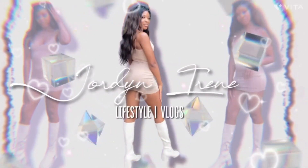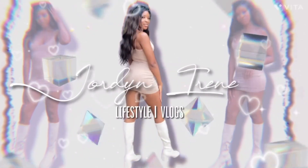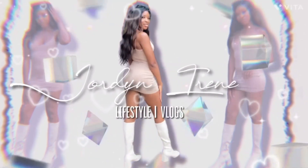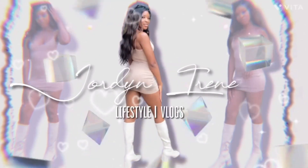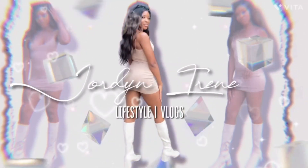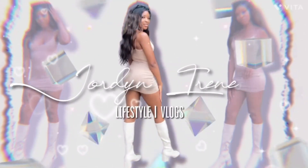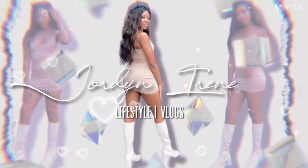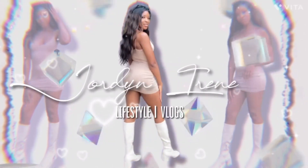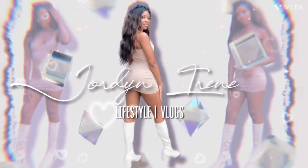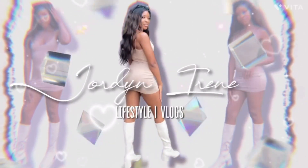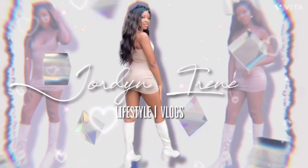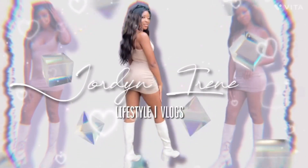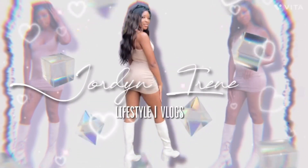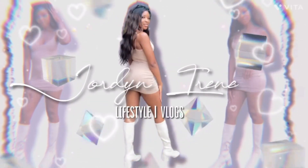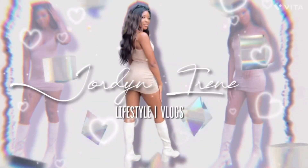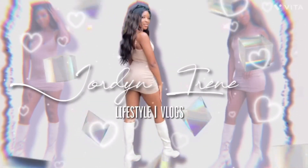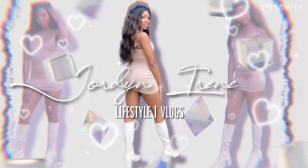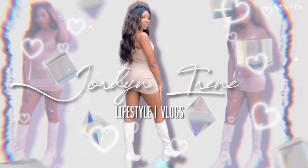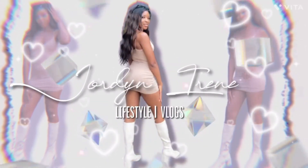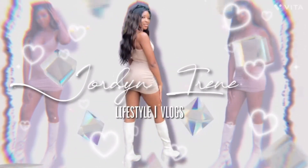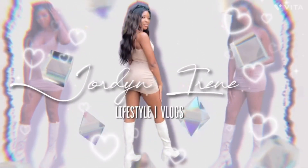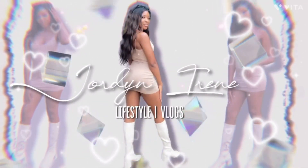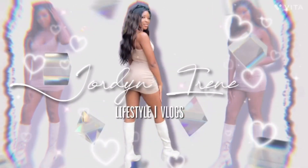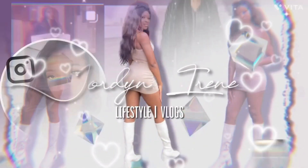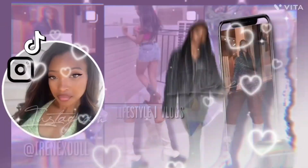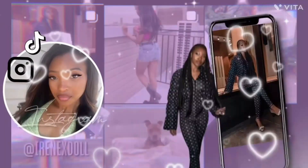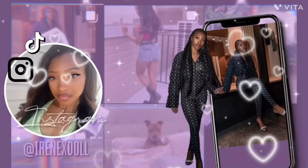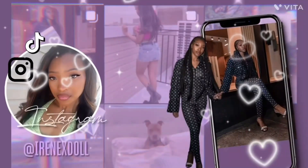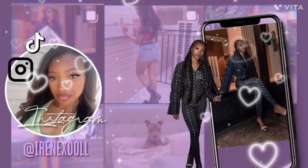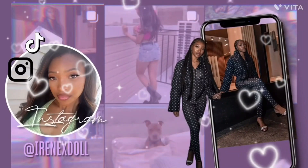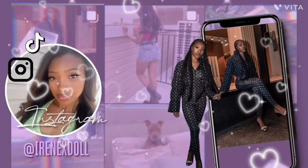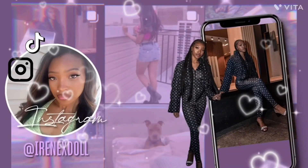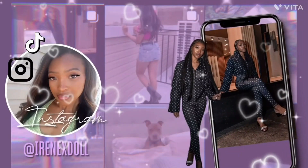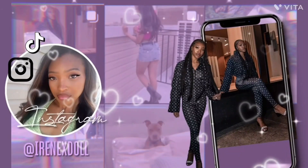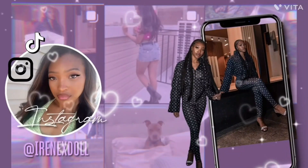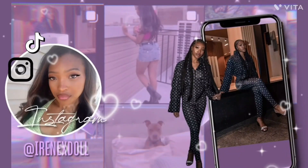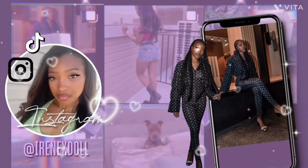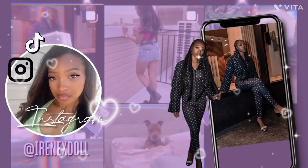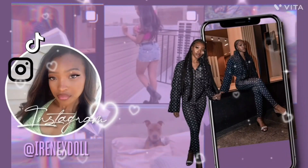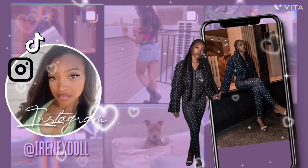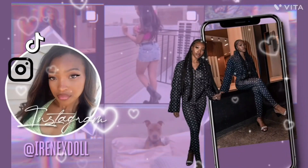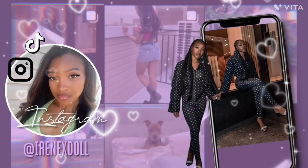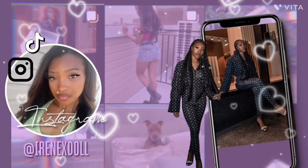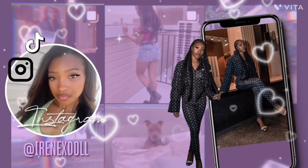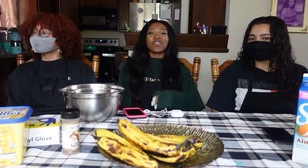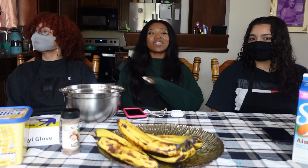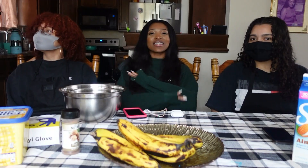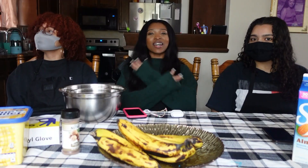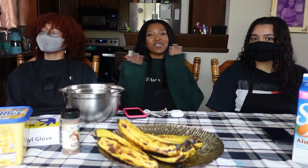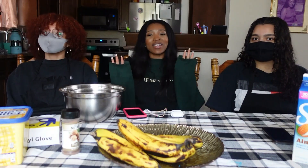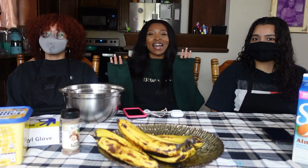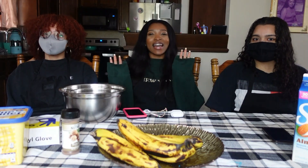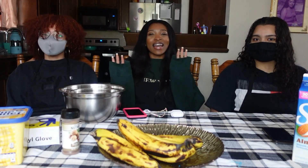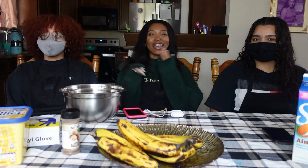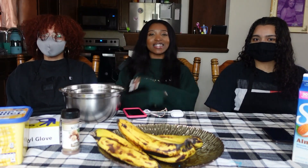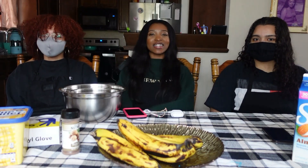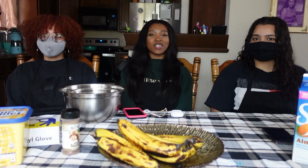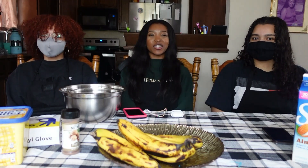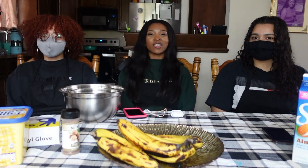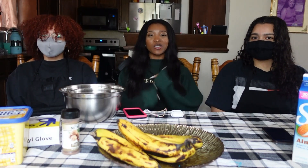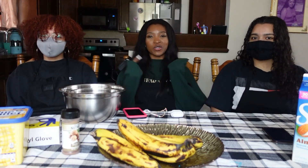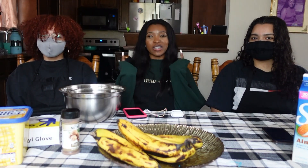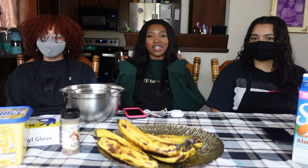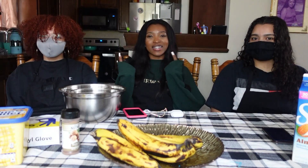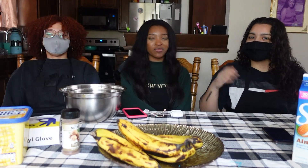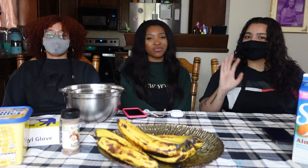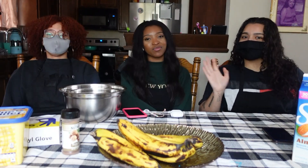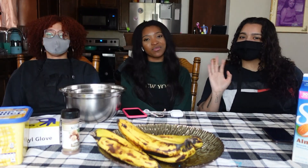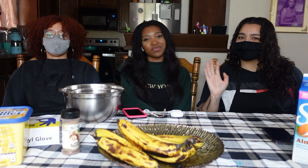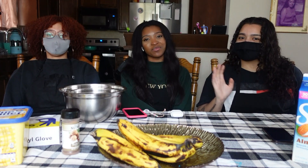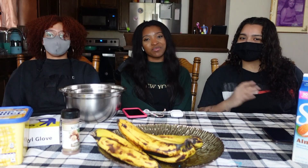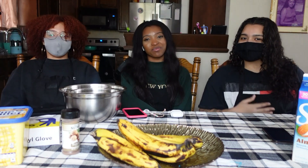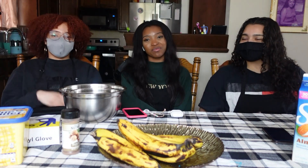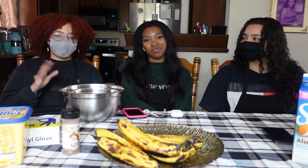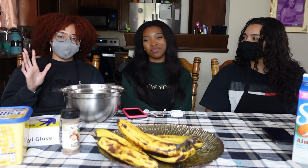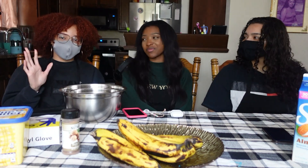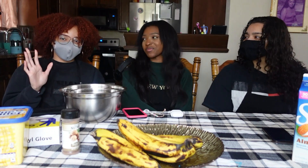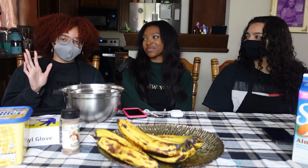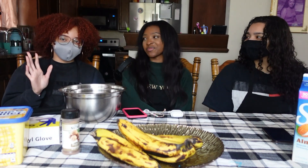what's up guys it's your girl Jordan I'm Melissa and I'm Joel